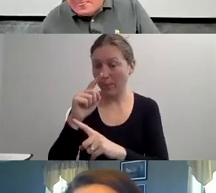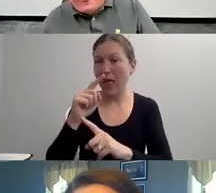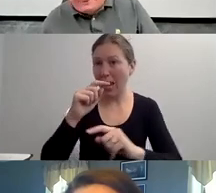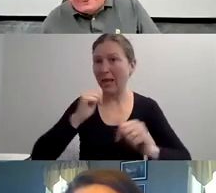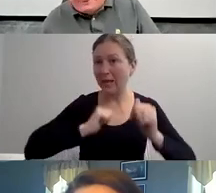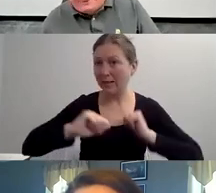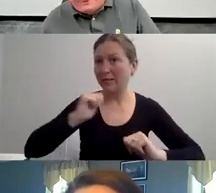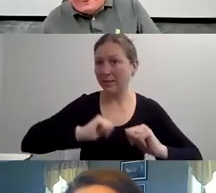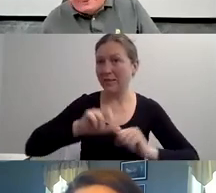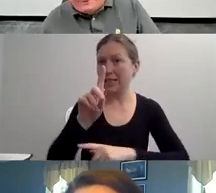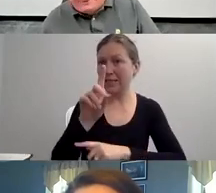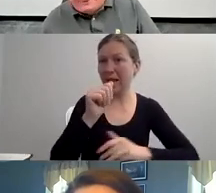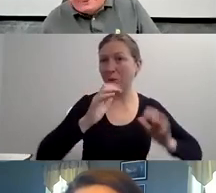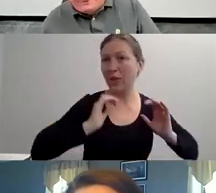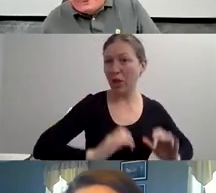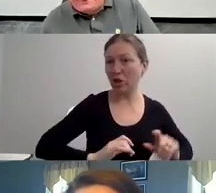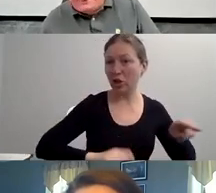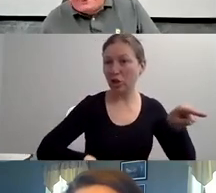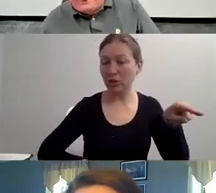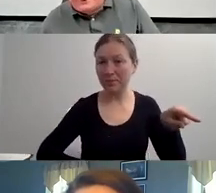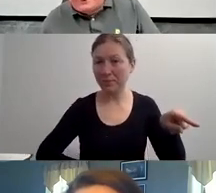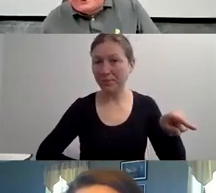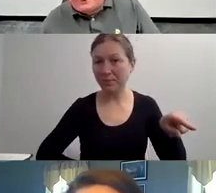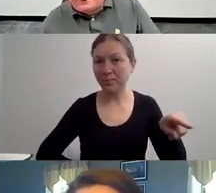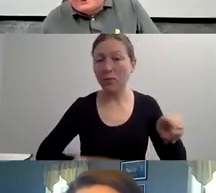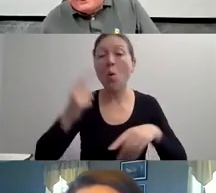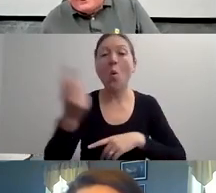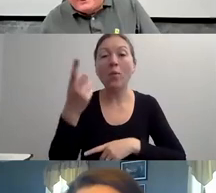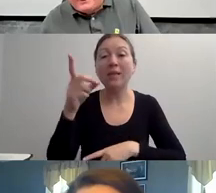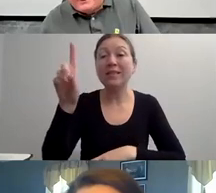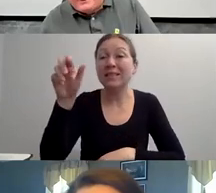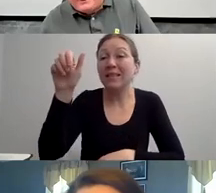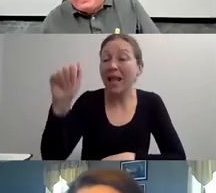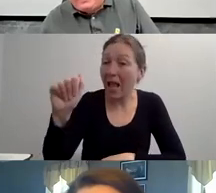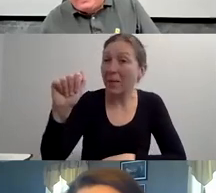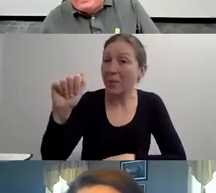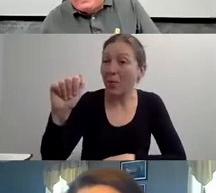AND IF YOU EVER NEED ANY INFORMATION OR ANY STATISTICS, CONTACT THEM.